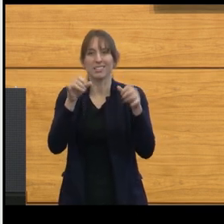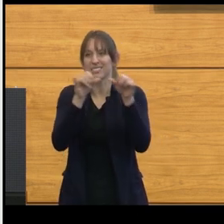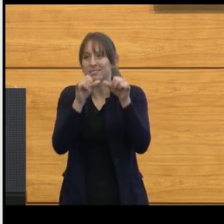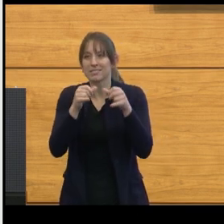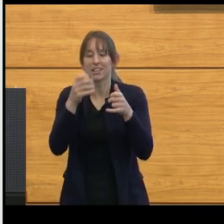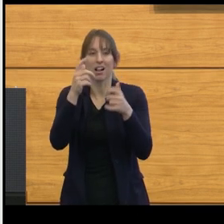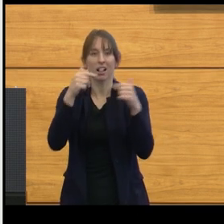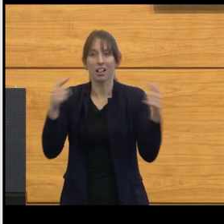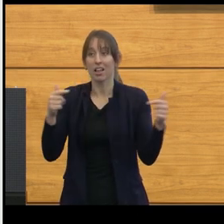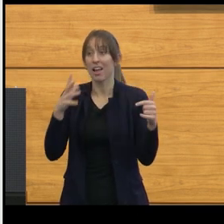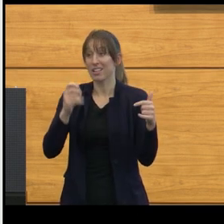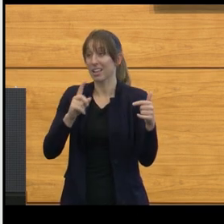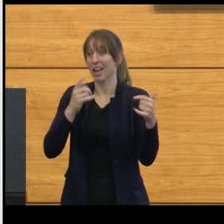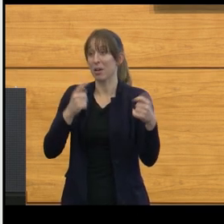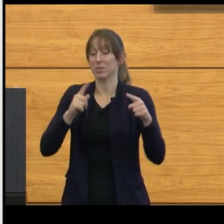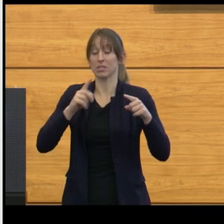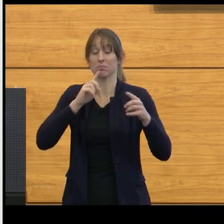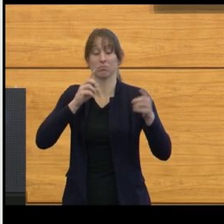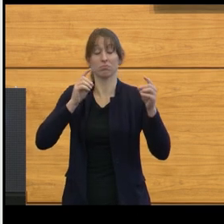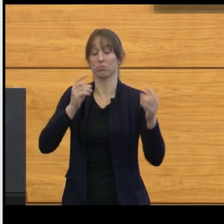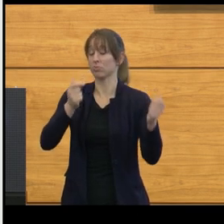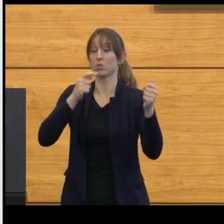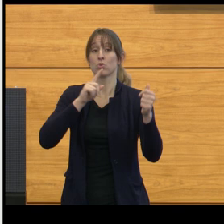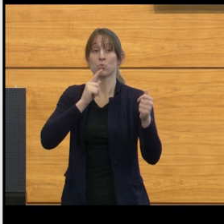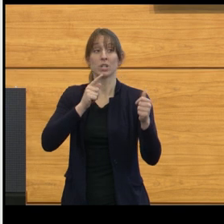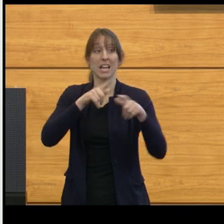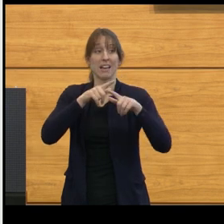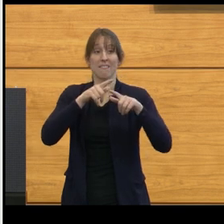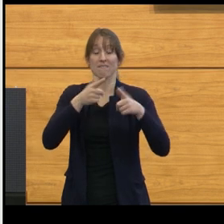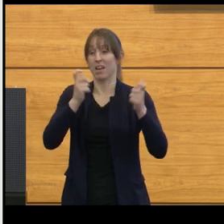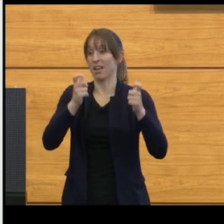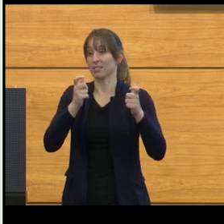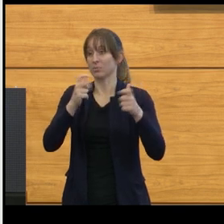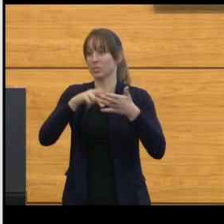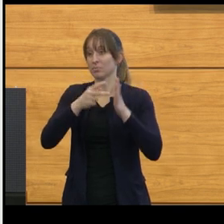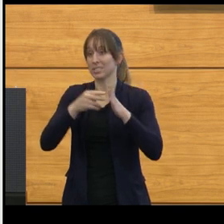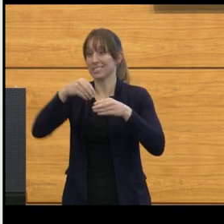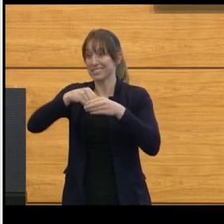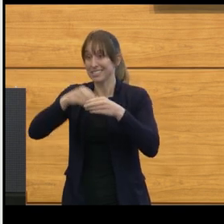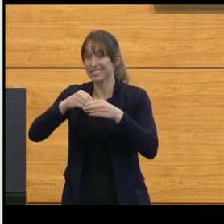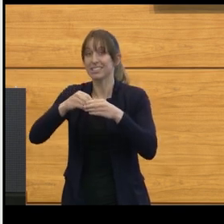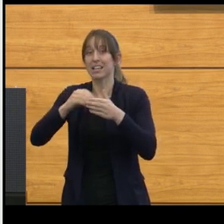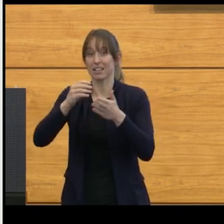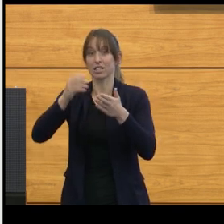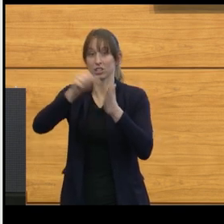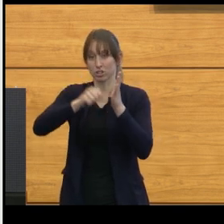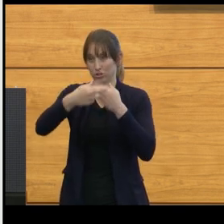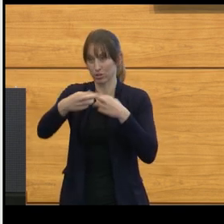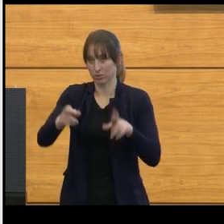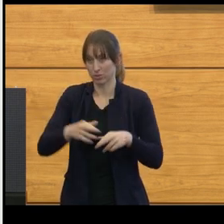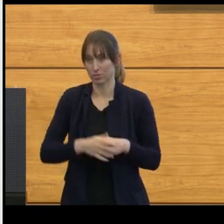in the operating room. This stimulated Raman histology went from being a concept